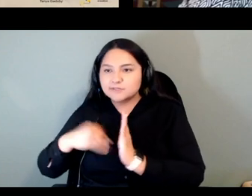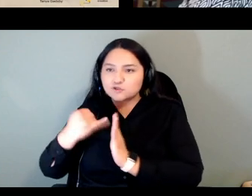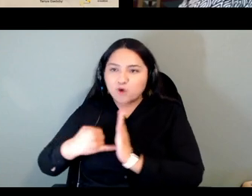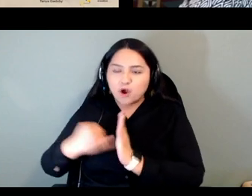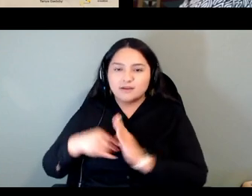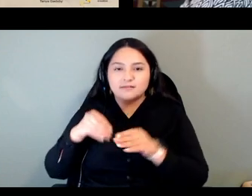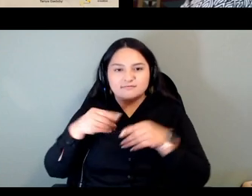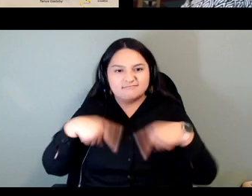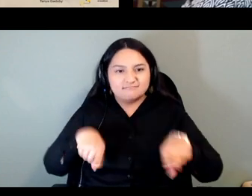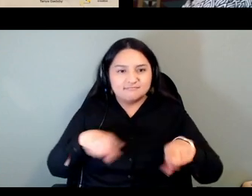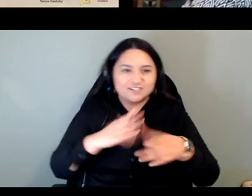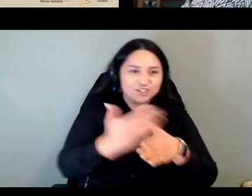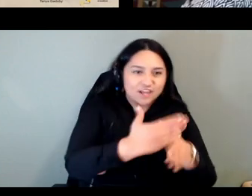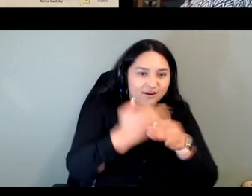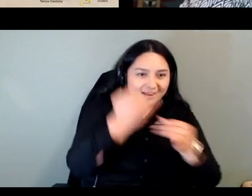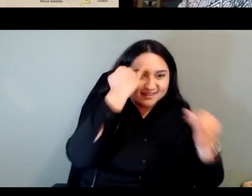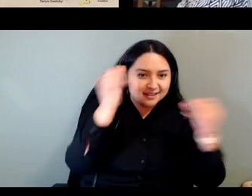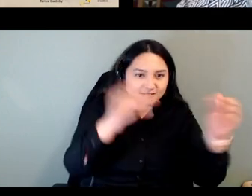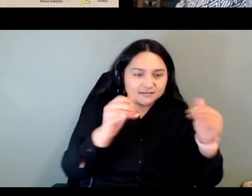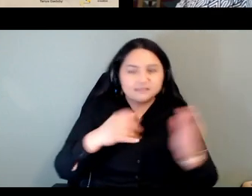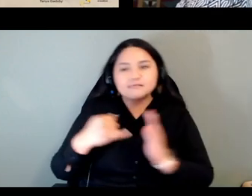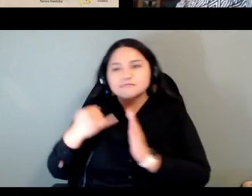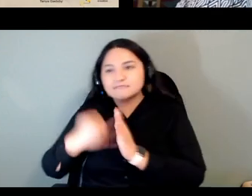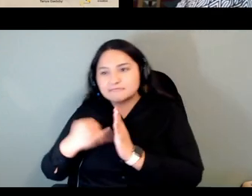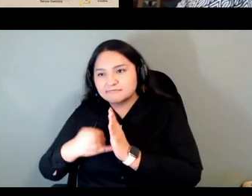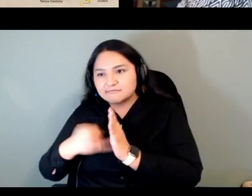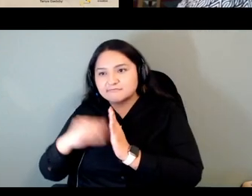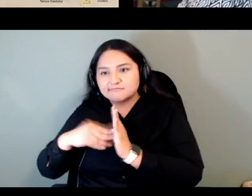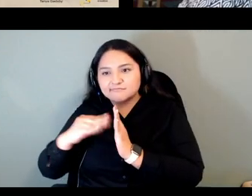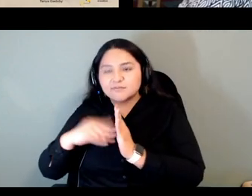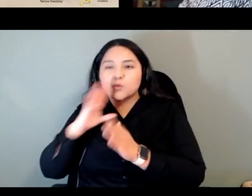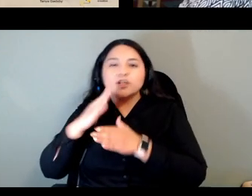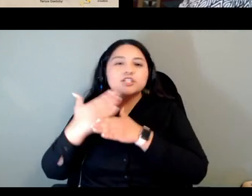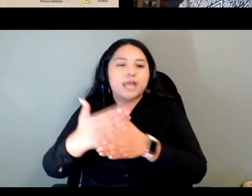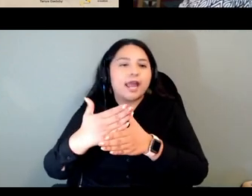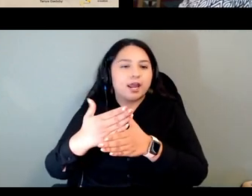periodically share the graphic into this space during this session so you can check it out